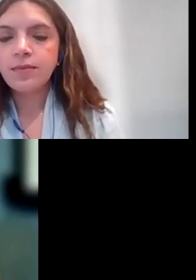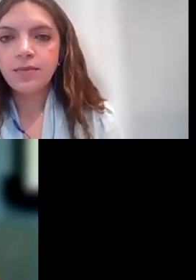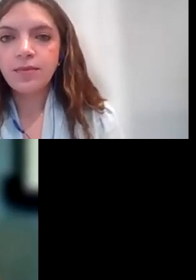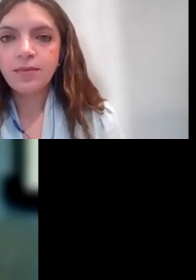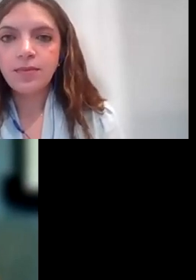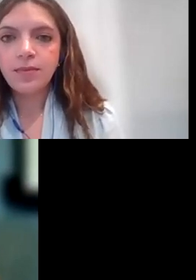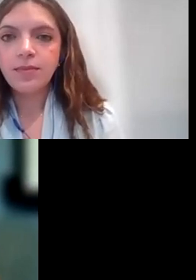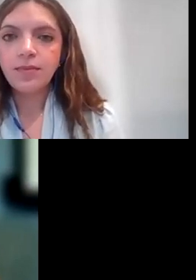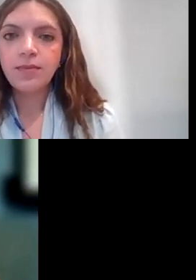THE APPLICATIONS.